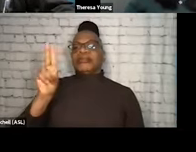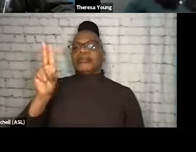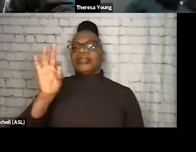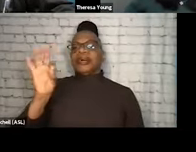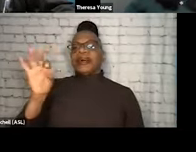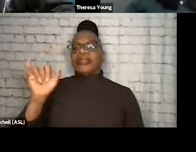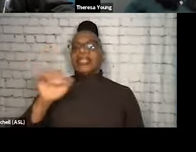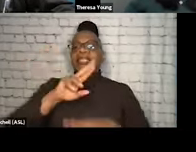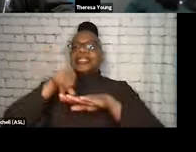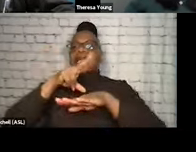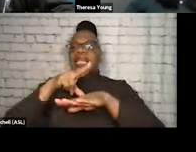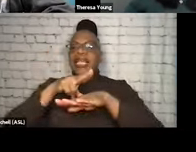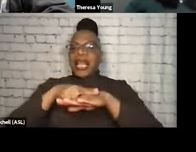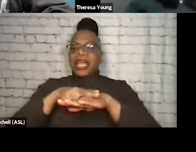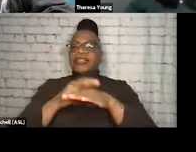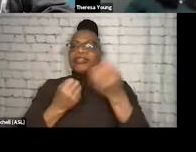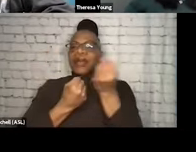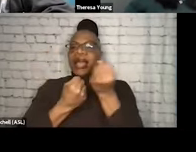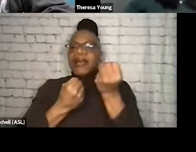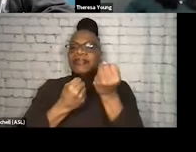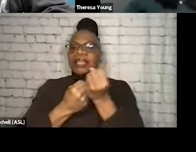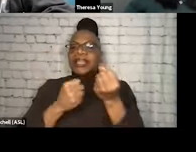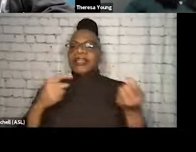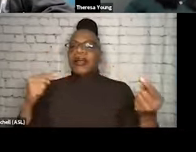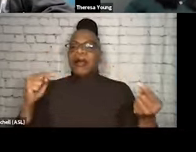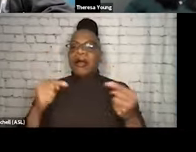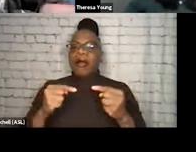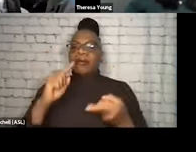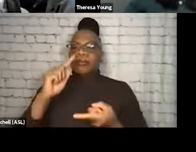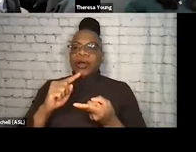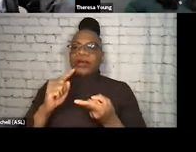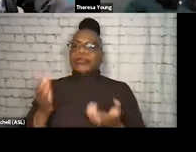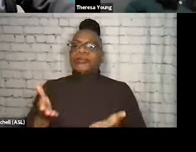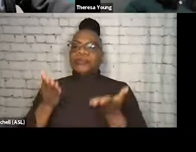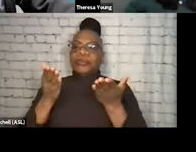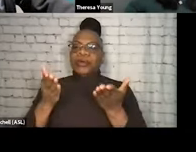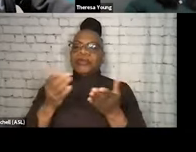for the expansion of harm reduction. He focuses on safer smoking and services for stimulant users.